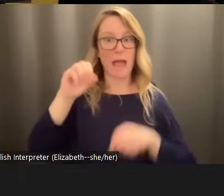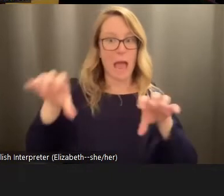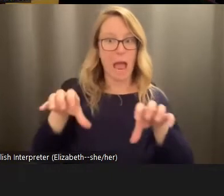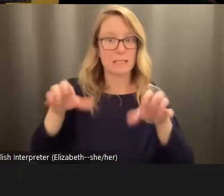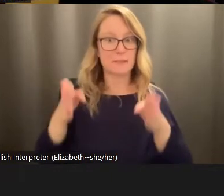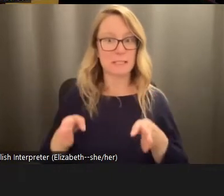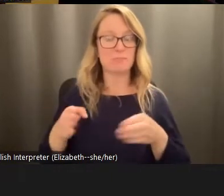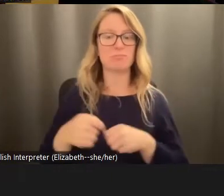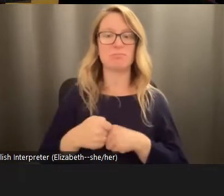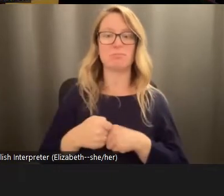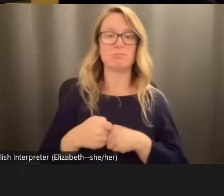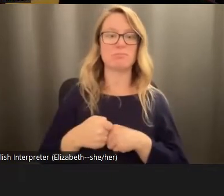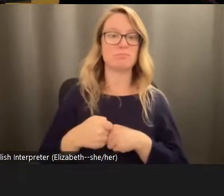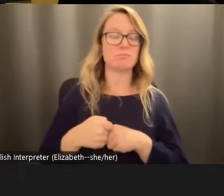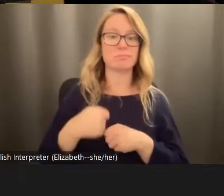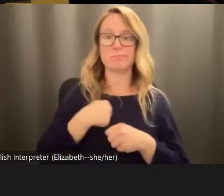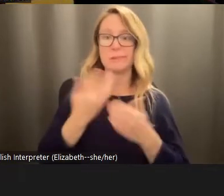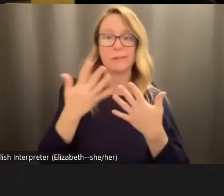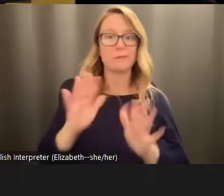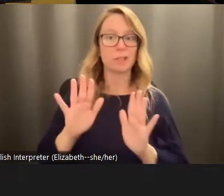across the Great Wall of China. I'm retired now, but I'm still